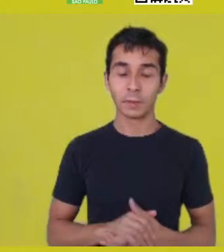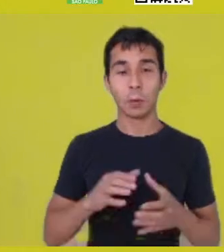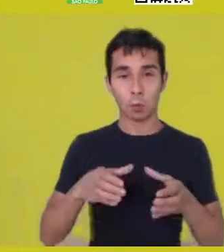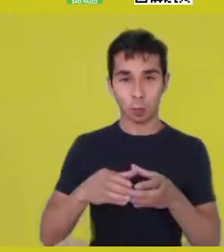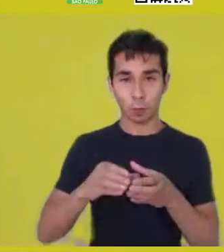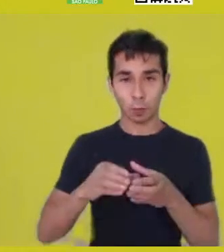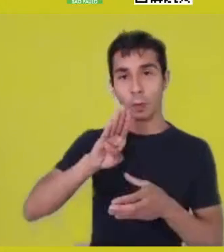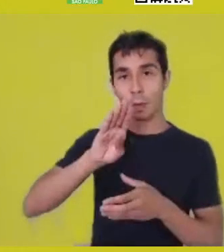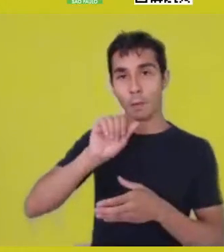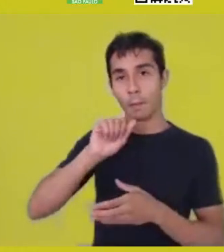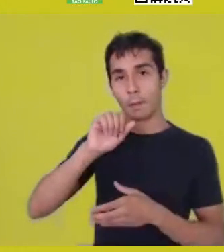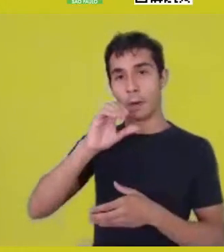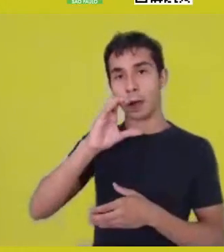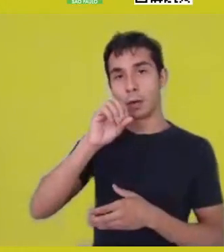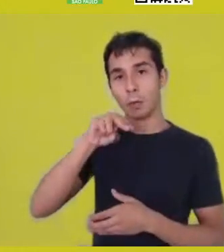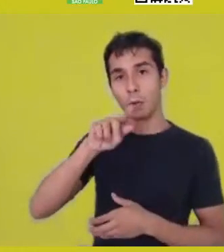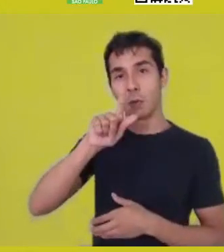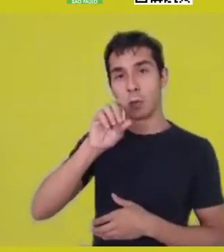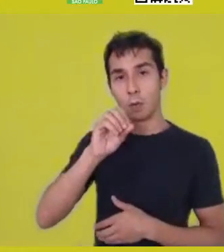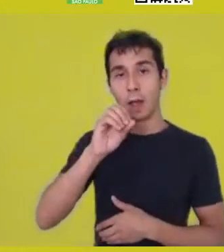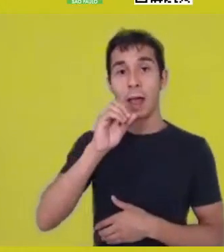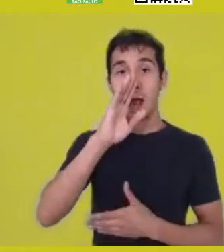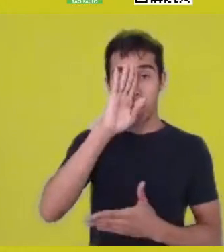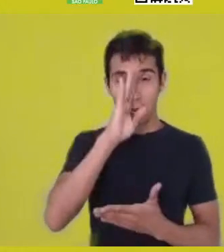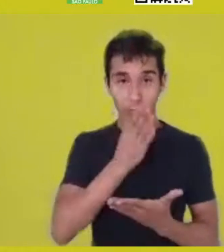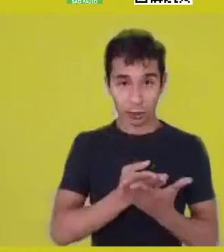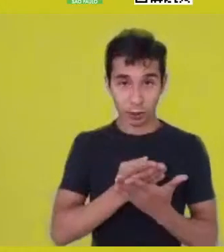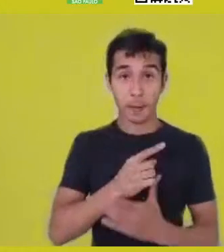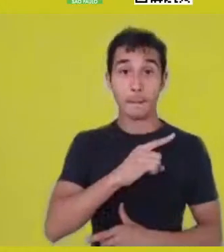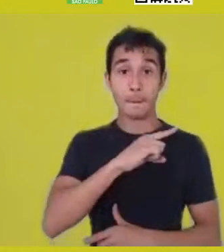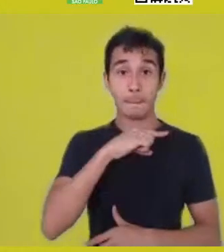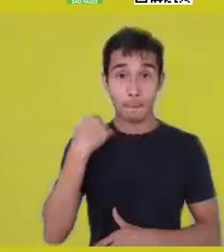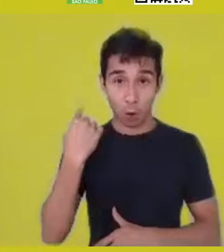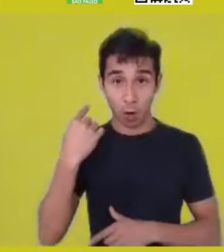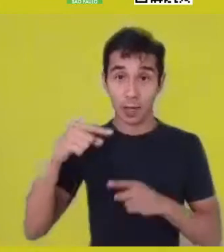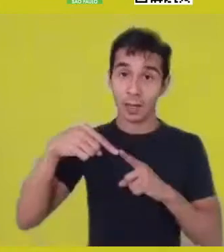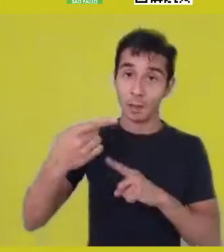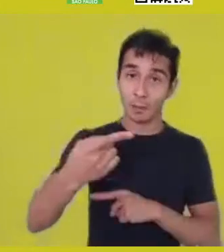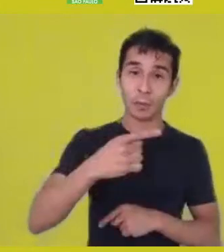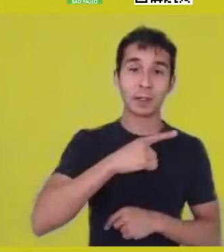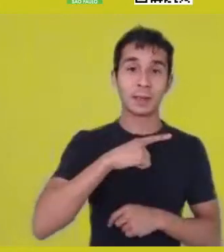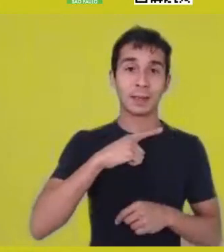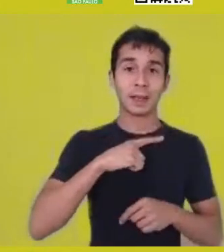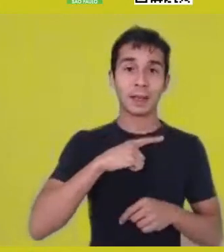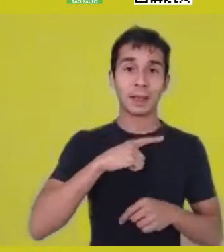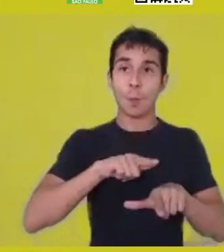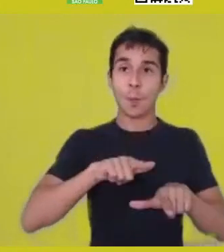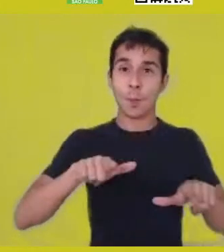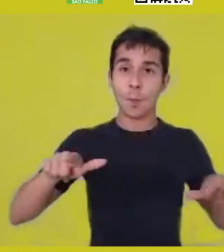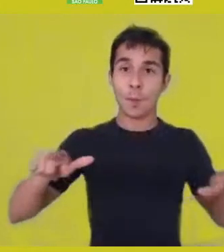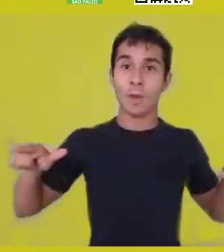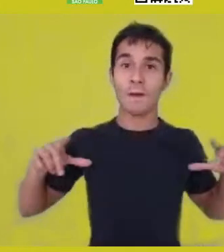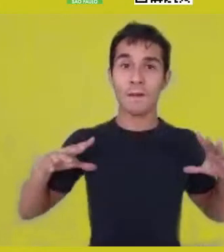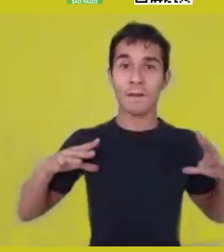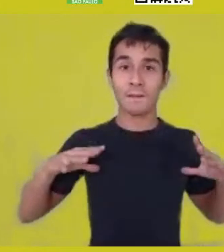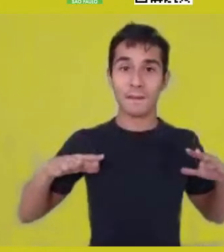I also call it pluriontological same.